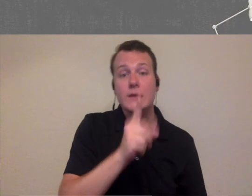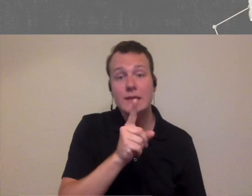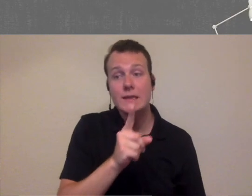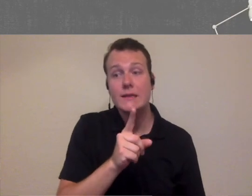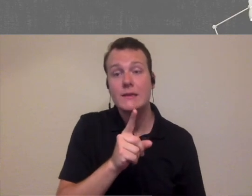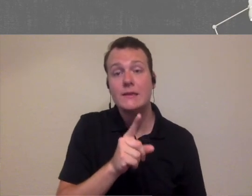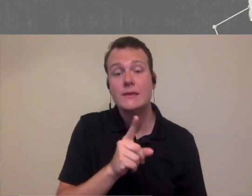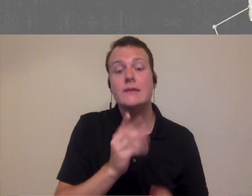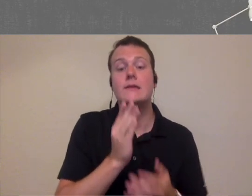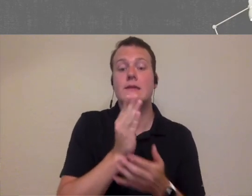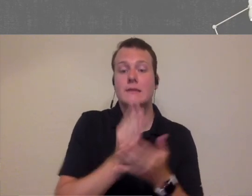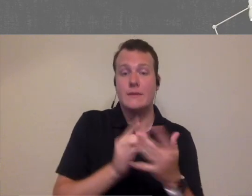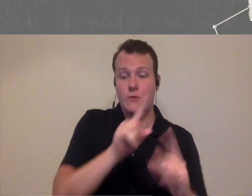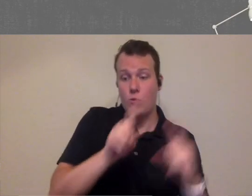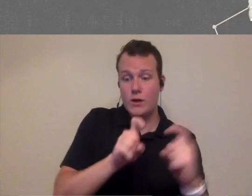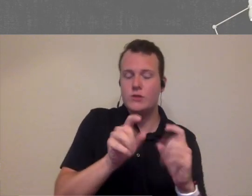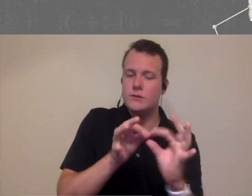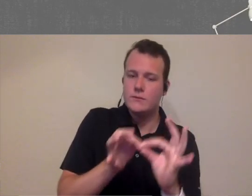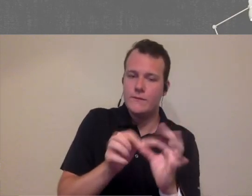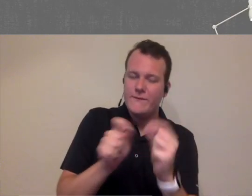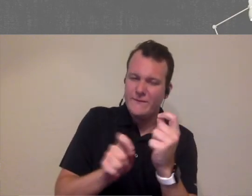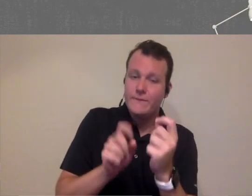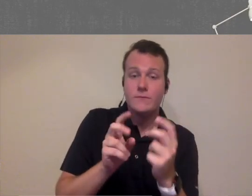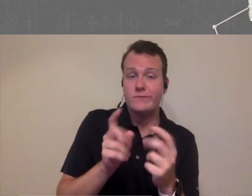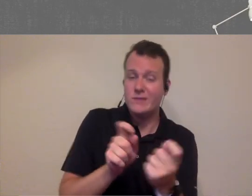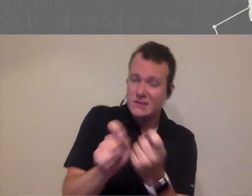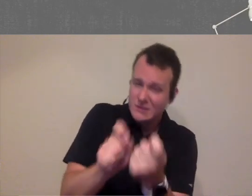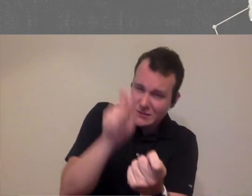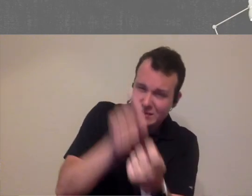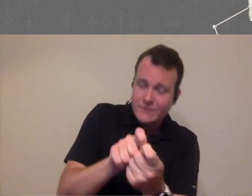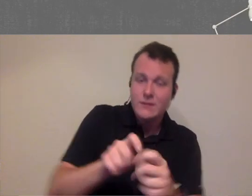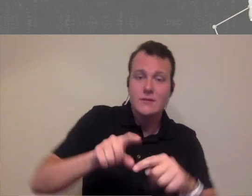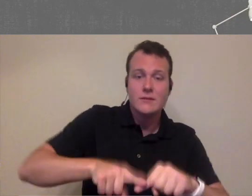these things are very very specific types of questions depending on what